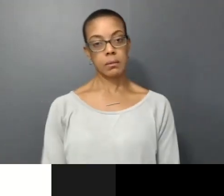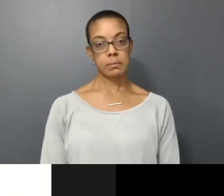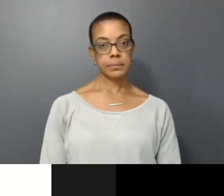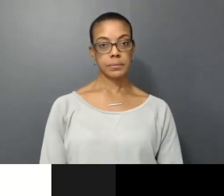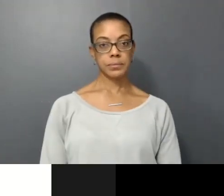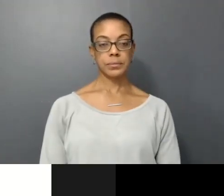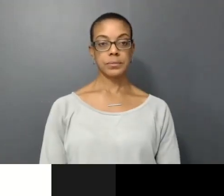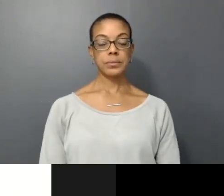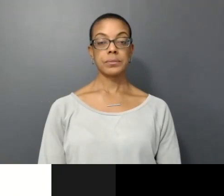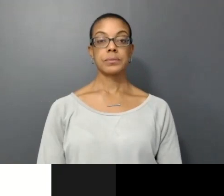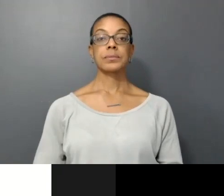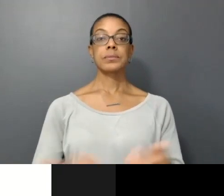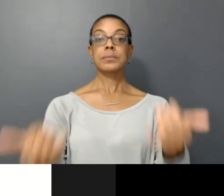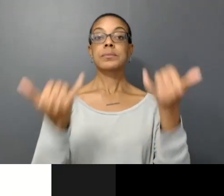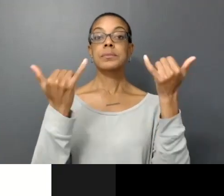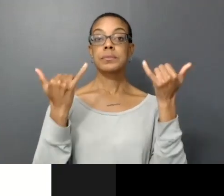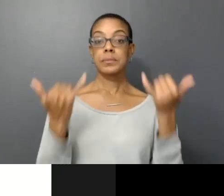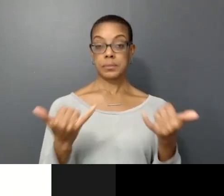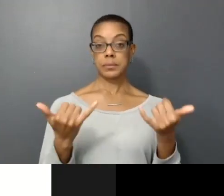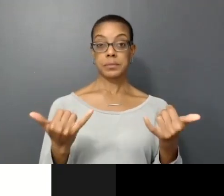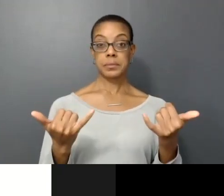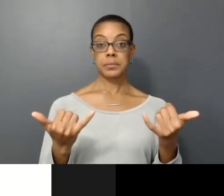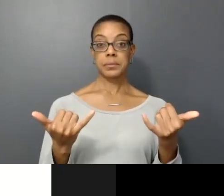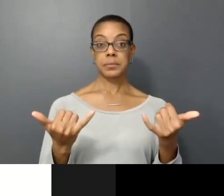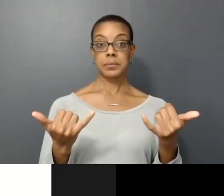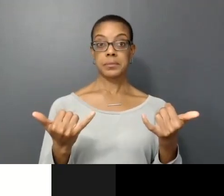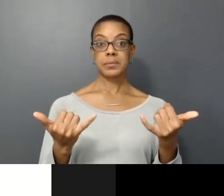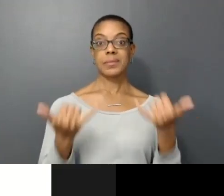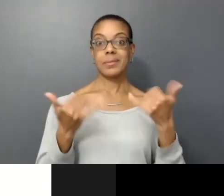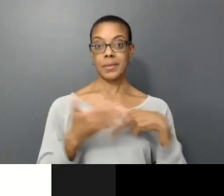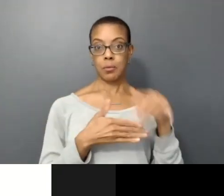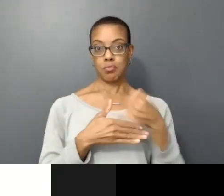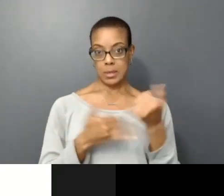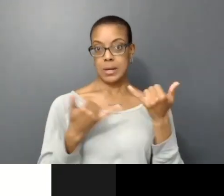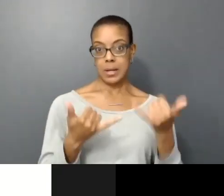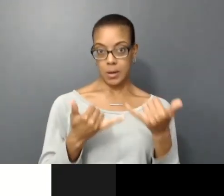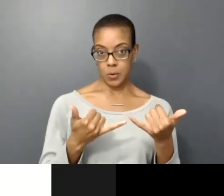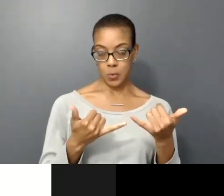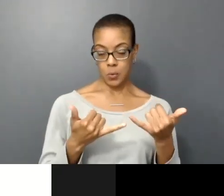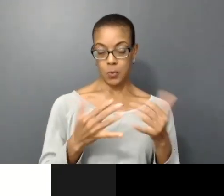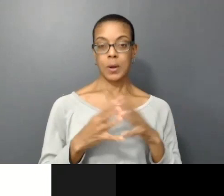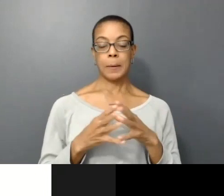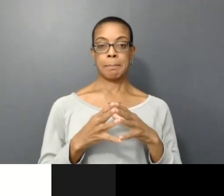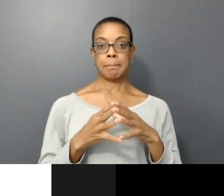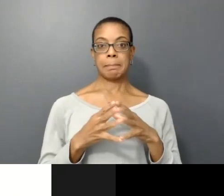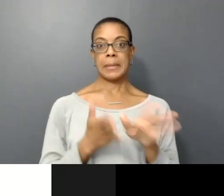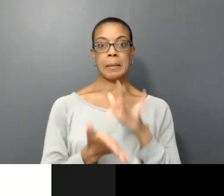So now we are in the current project, now we're getting the meat of the thing here.